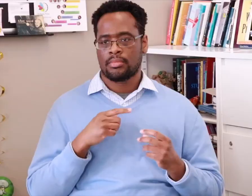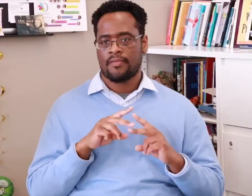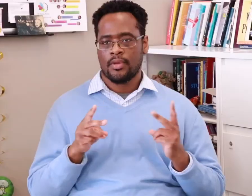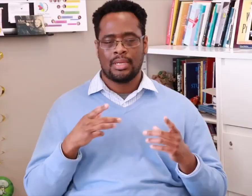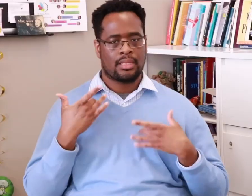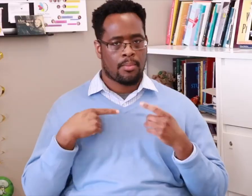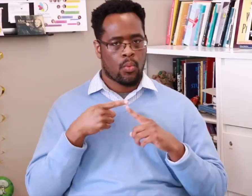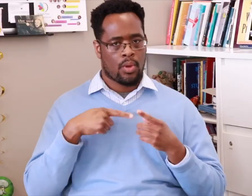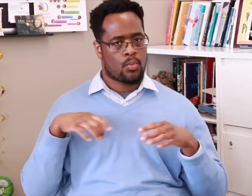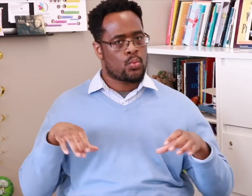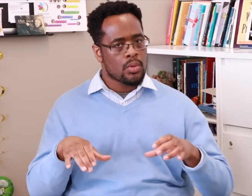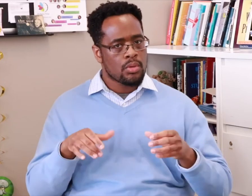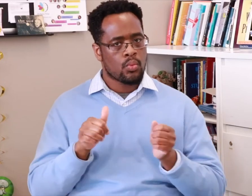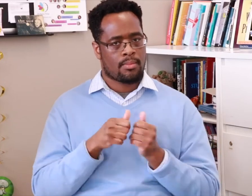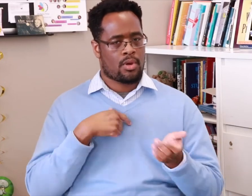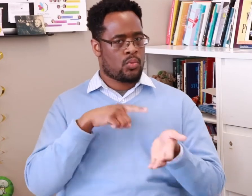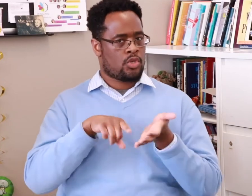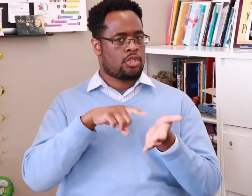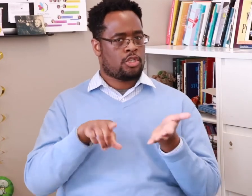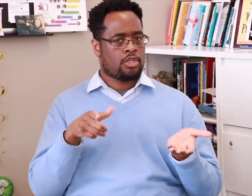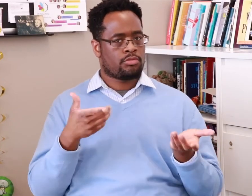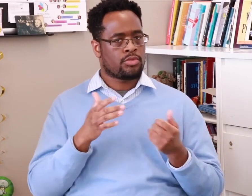I’m very excited about my current research.